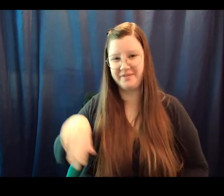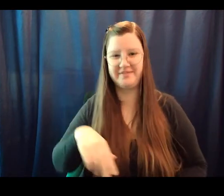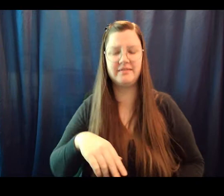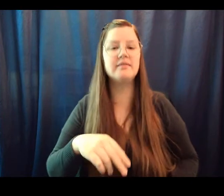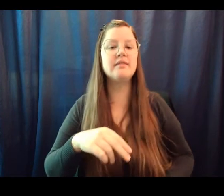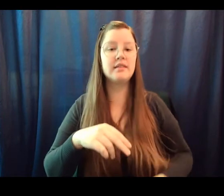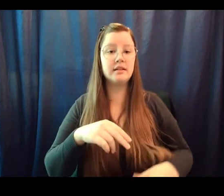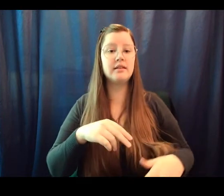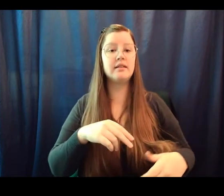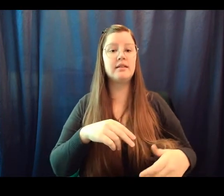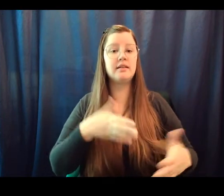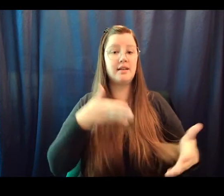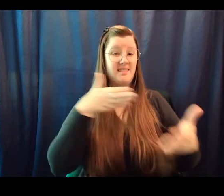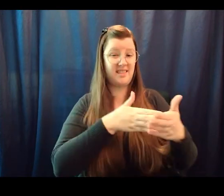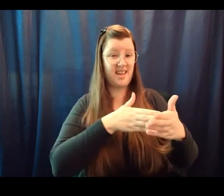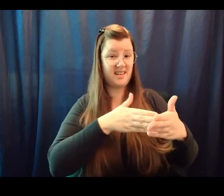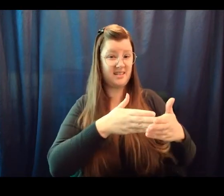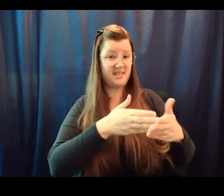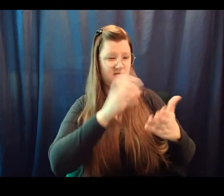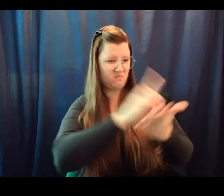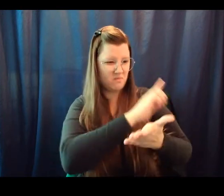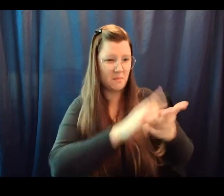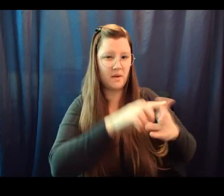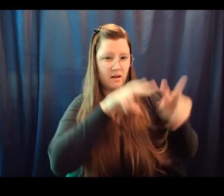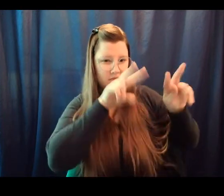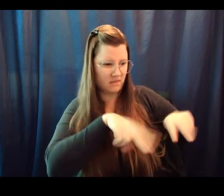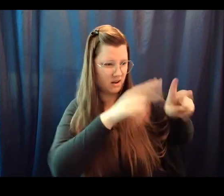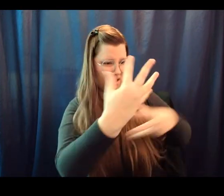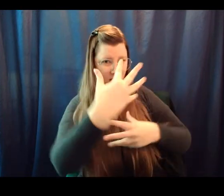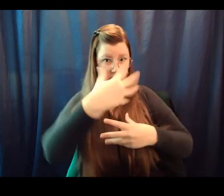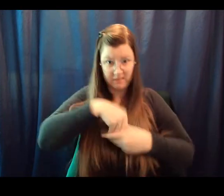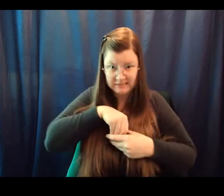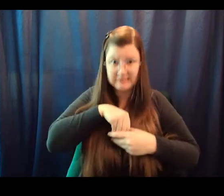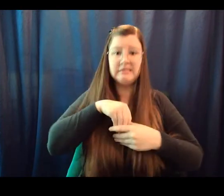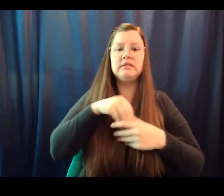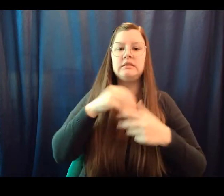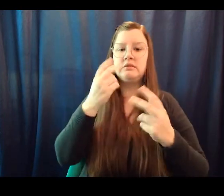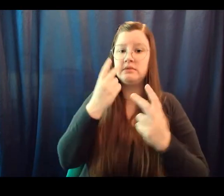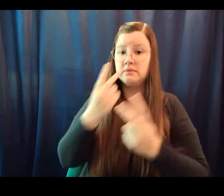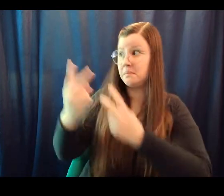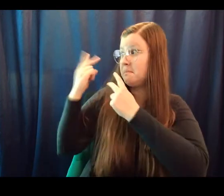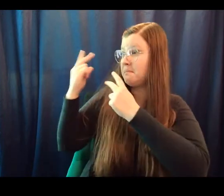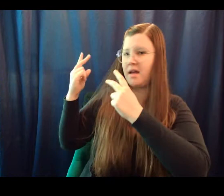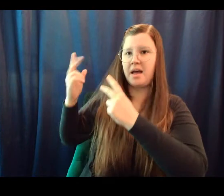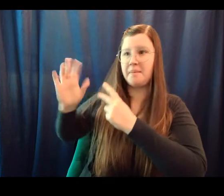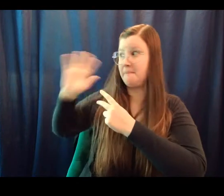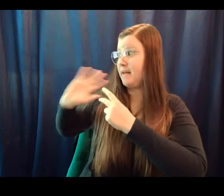that confuses the past, threatens the future and renders the present inaccessible".